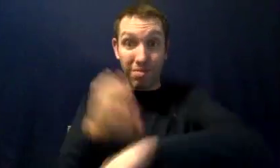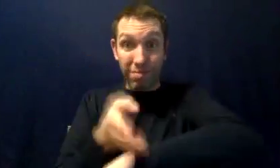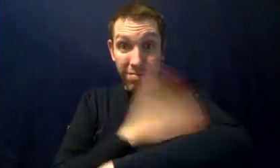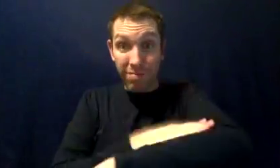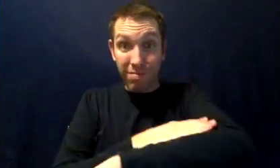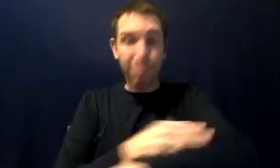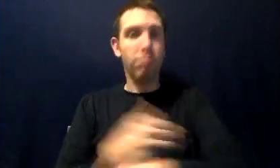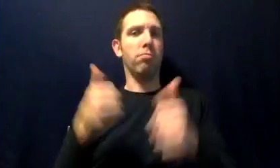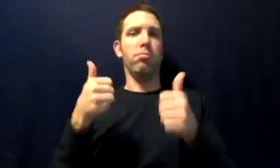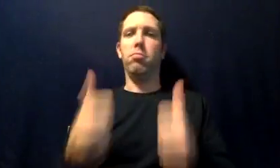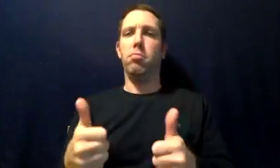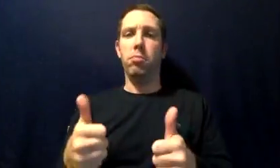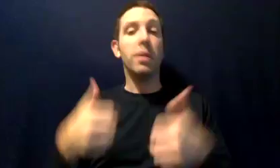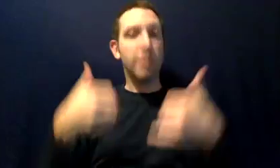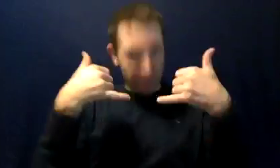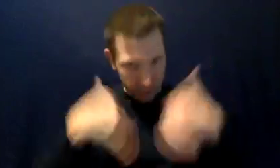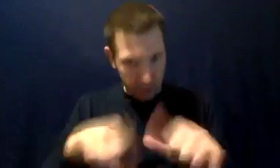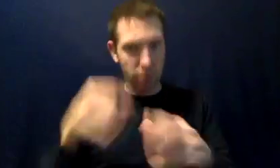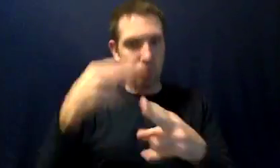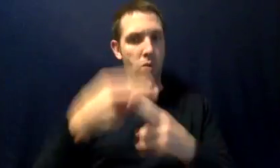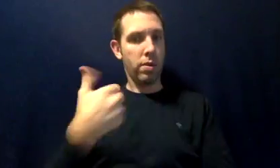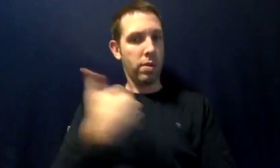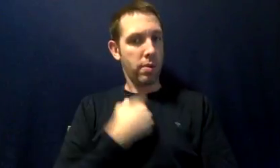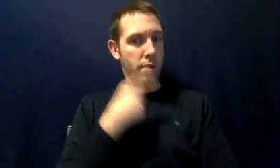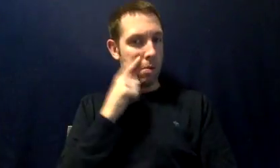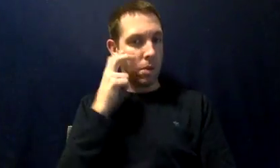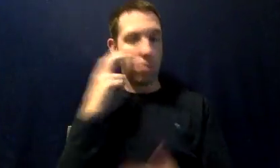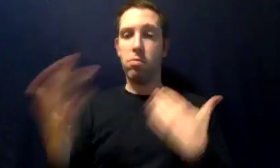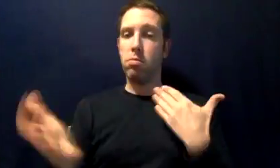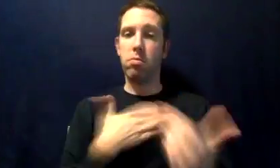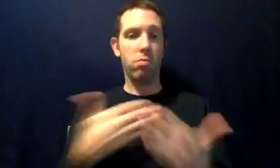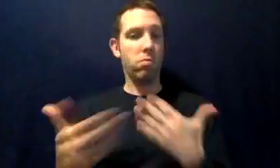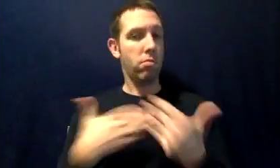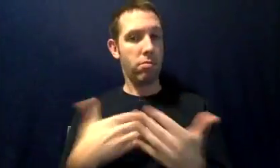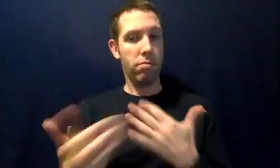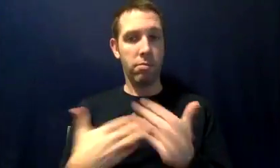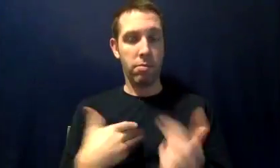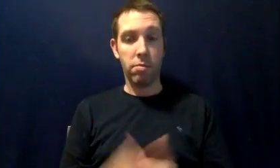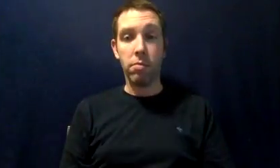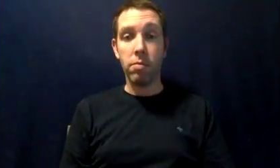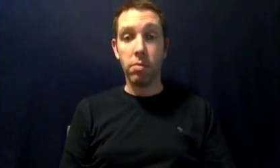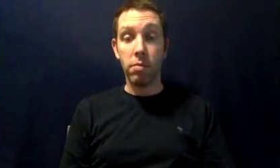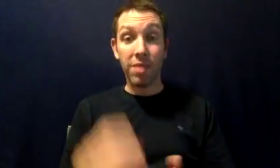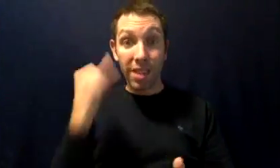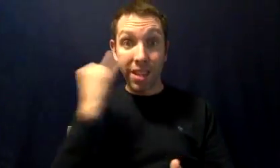and balance, that would be great. But I would still call myself "Deafblind.'